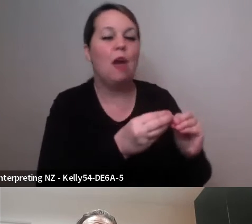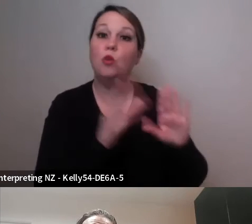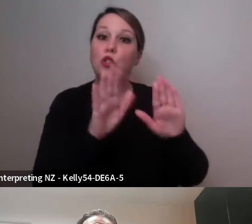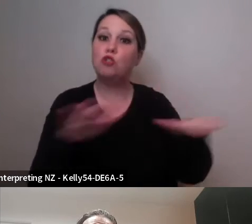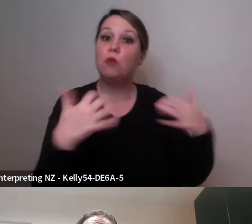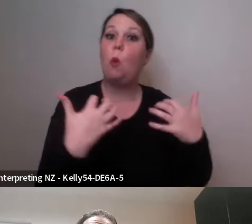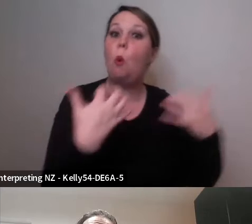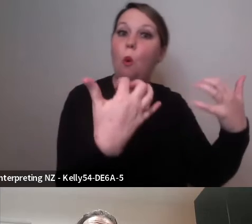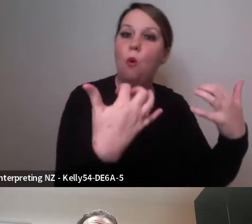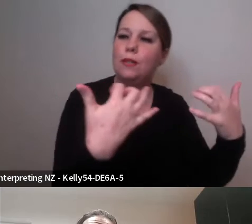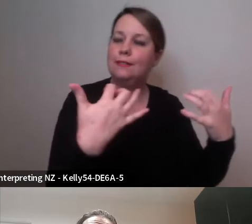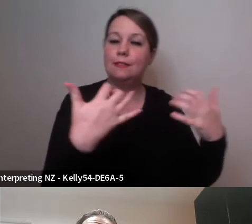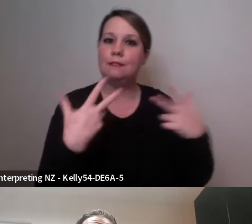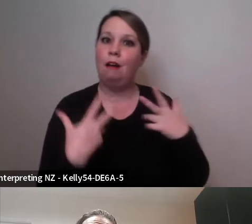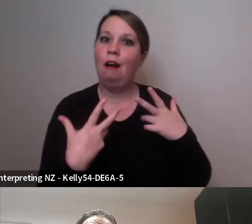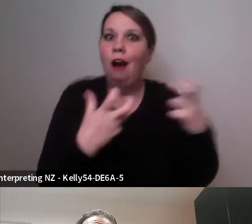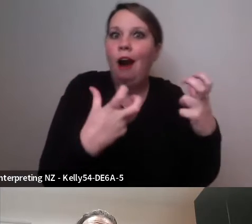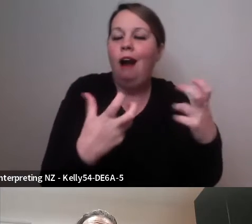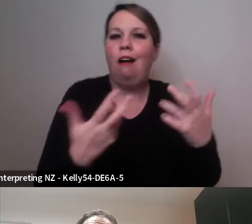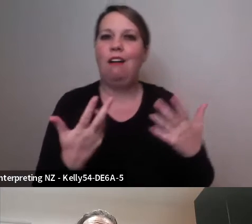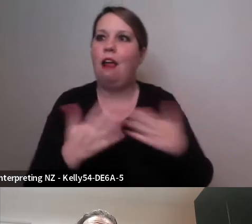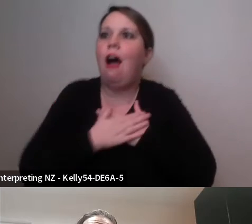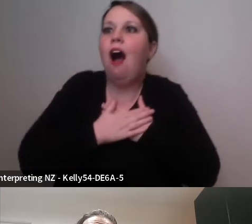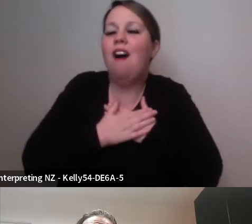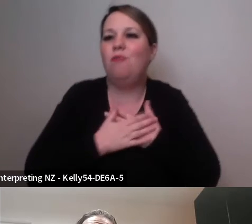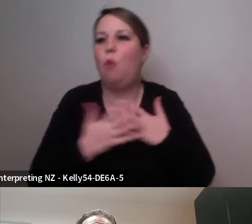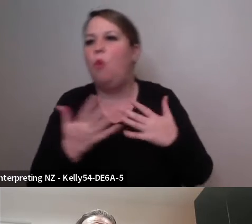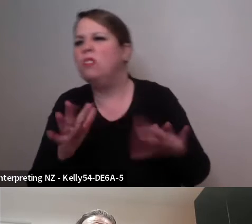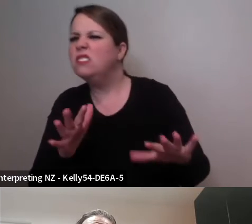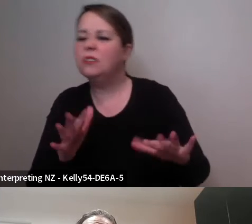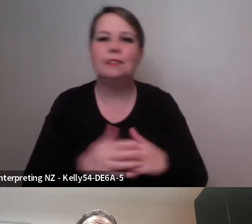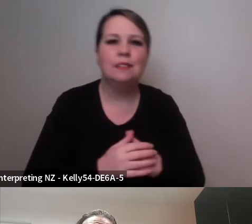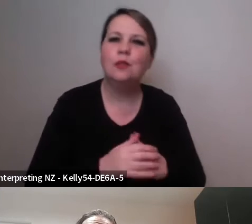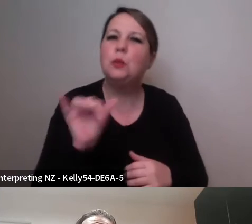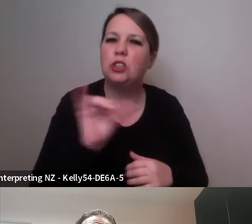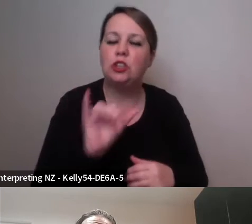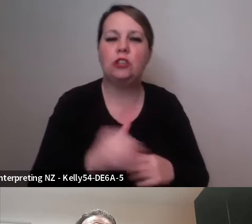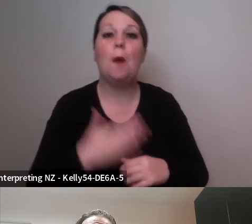be able to sort of share and feedback and through my work I often would bring in people to